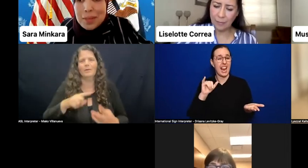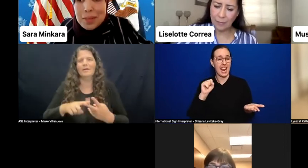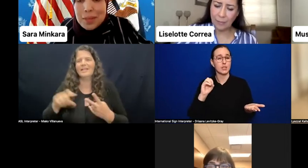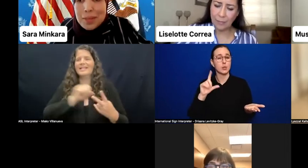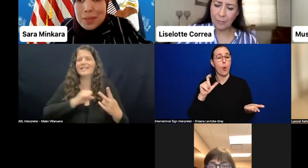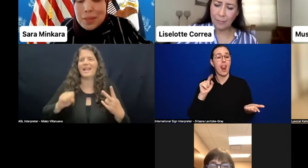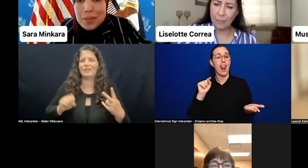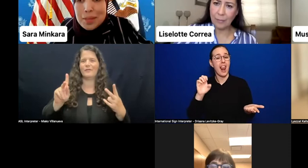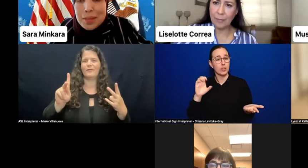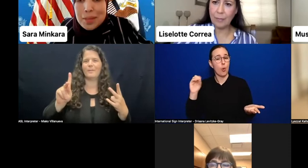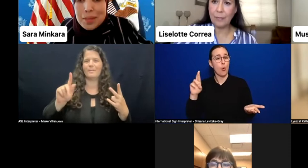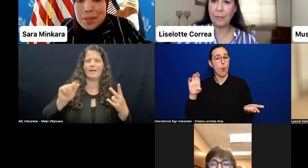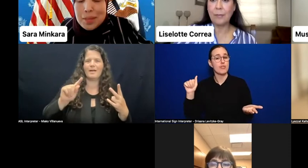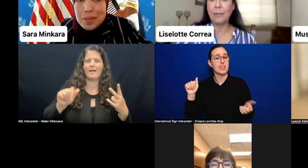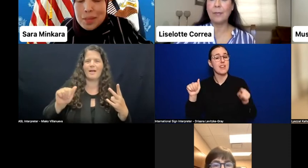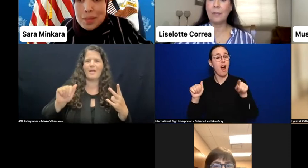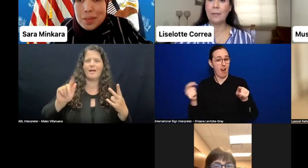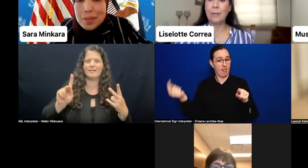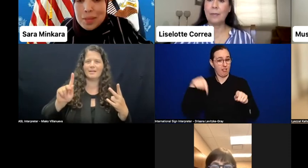of the National Electoral Institute in Mexico,